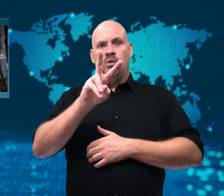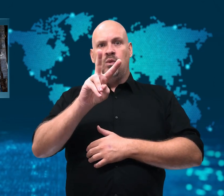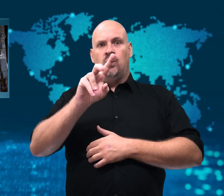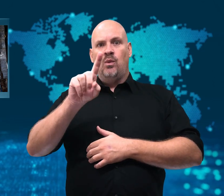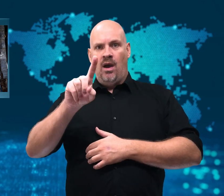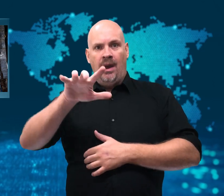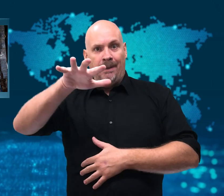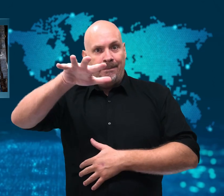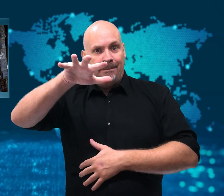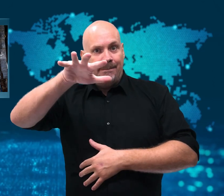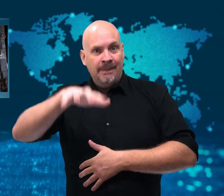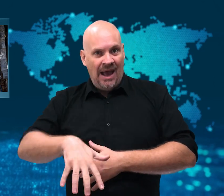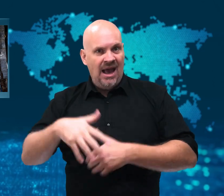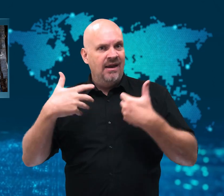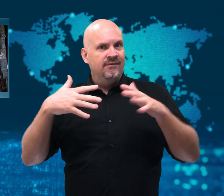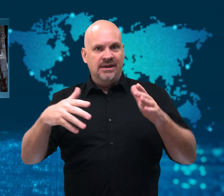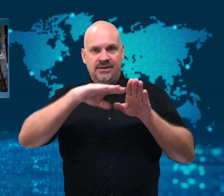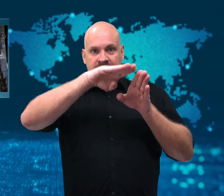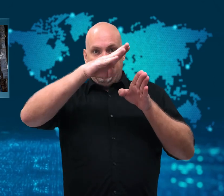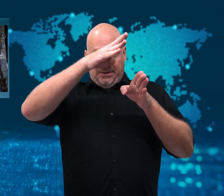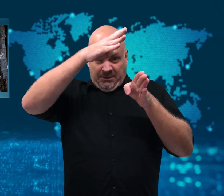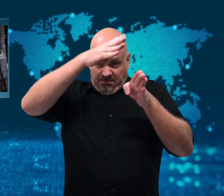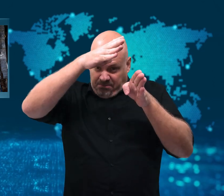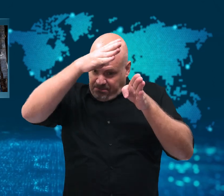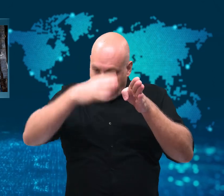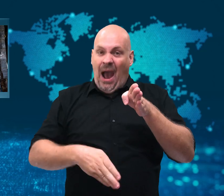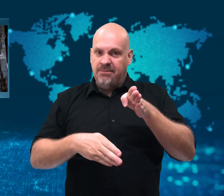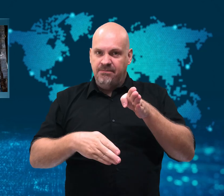its value fell sharply.